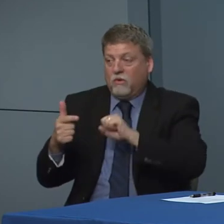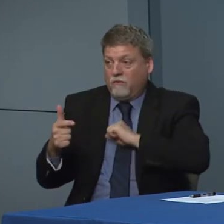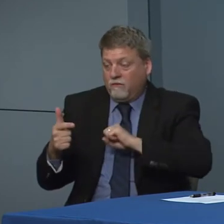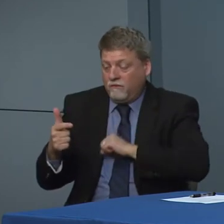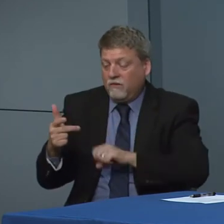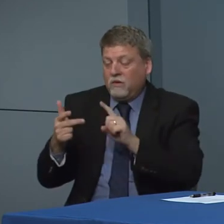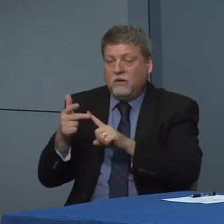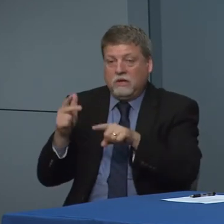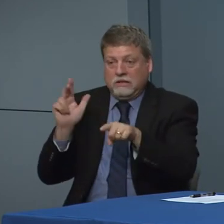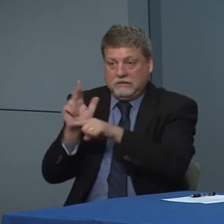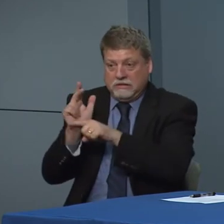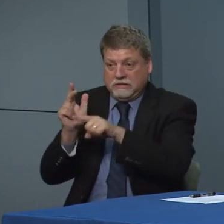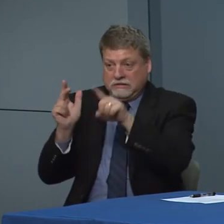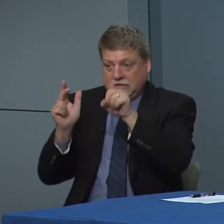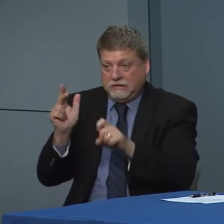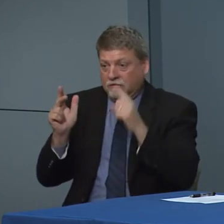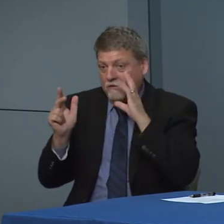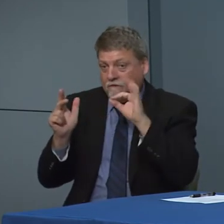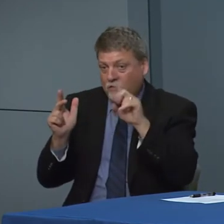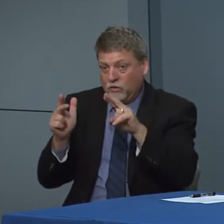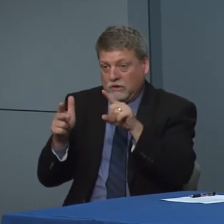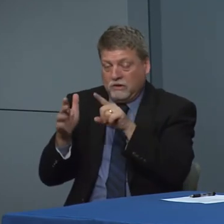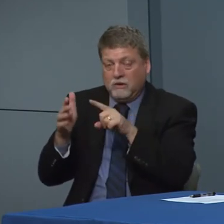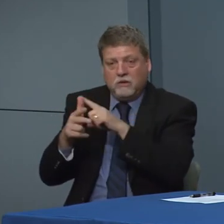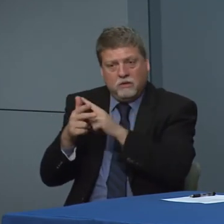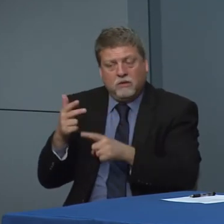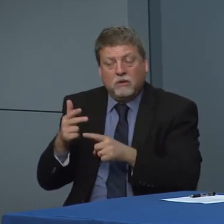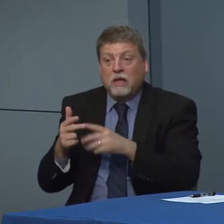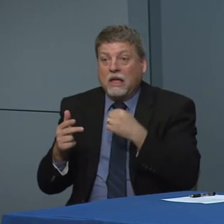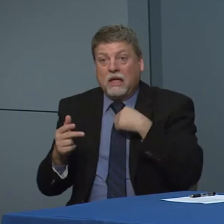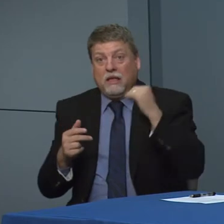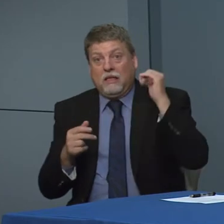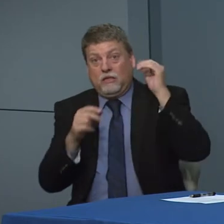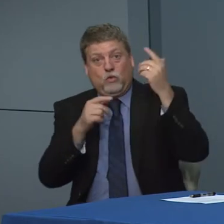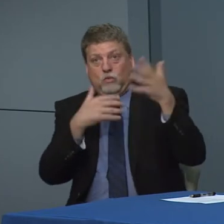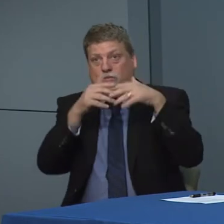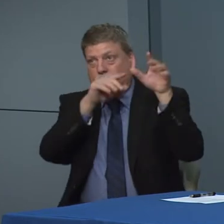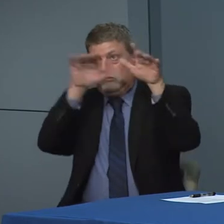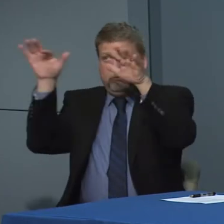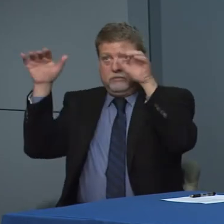We are seeing test come in both your state lab and 2 are private partners.